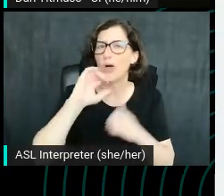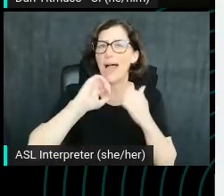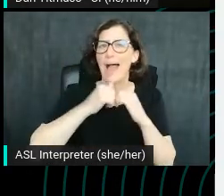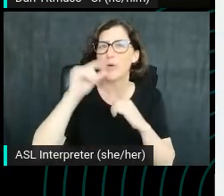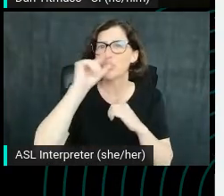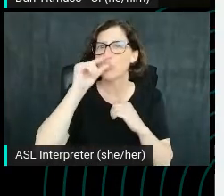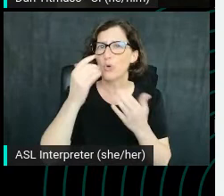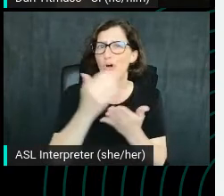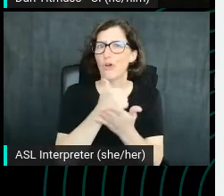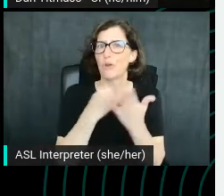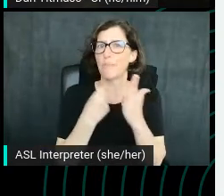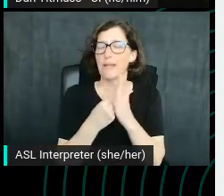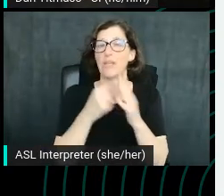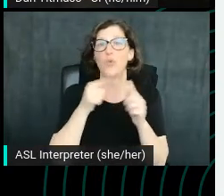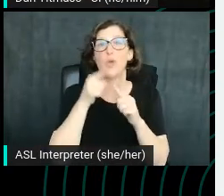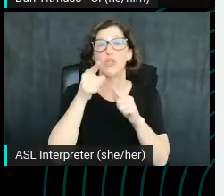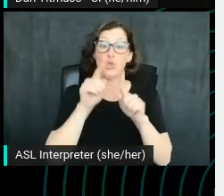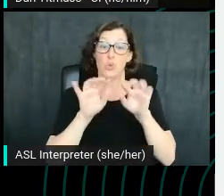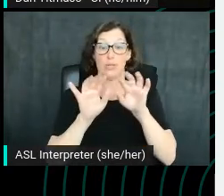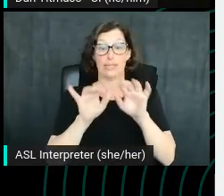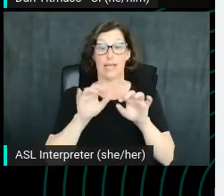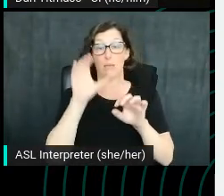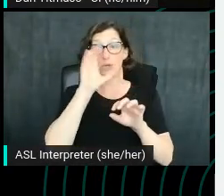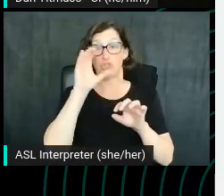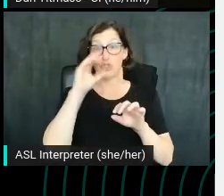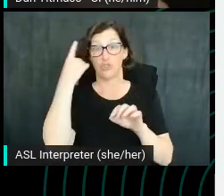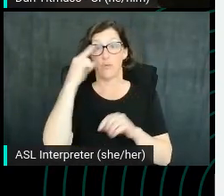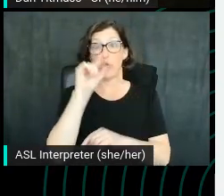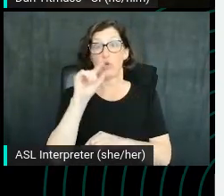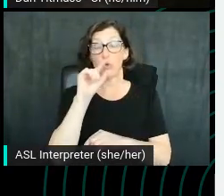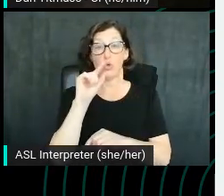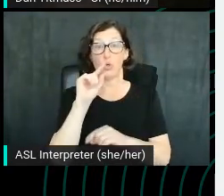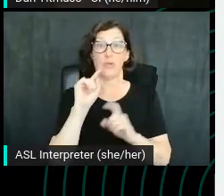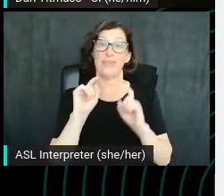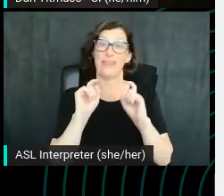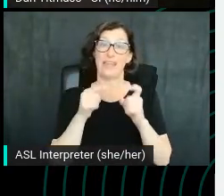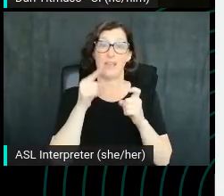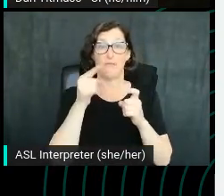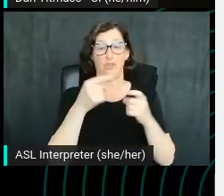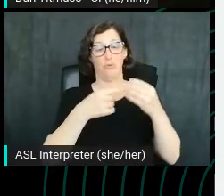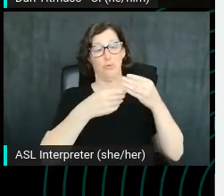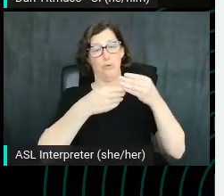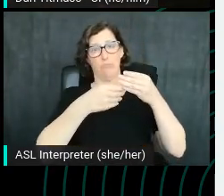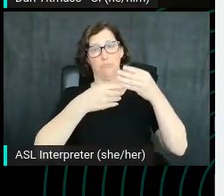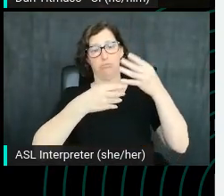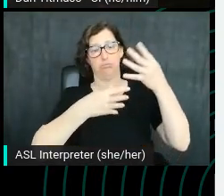Well, when you type in a search into Google, they present you with a bunch of these organic search results.